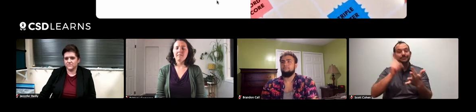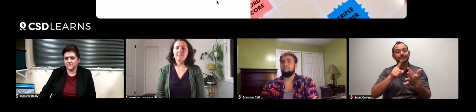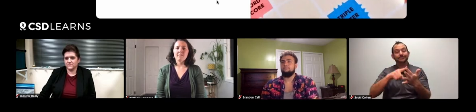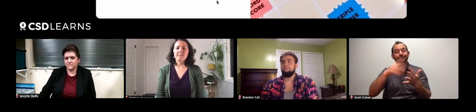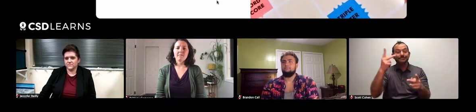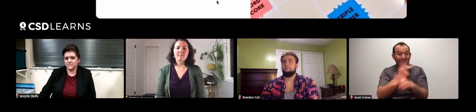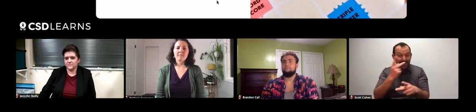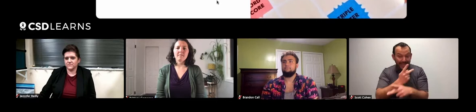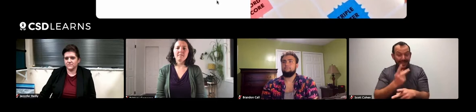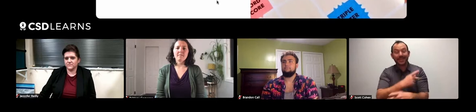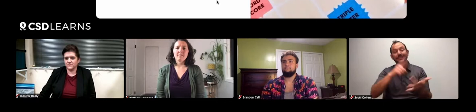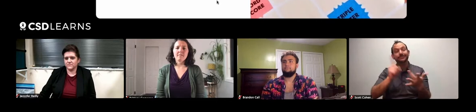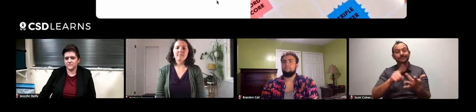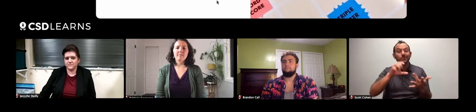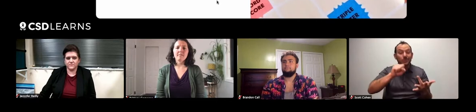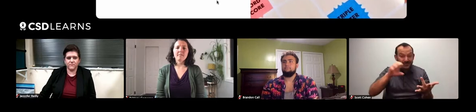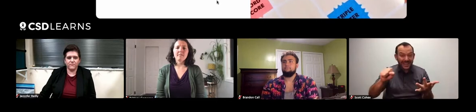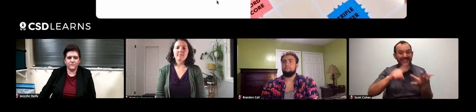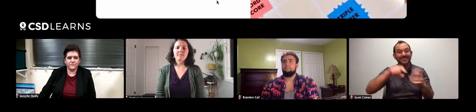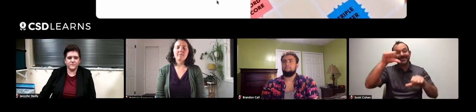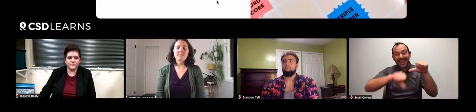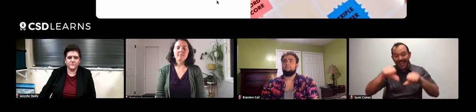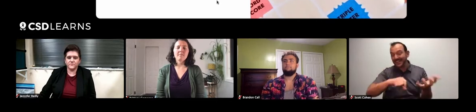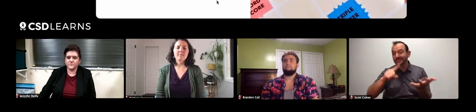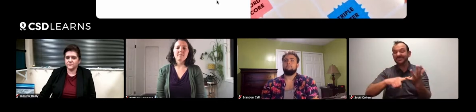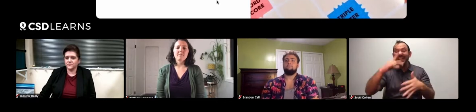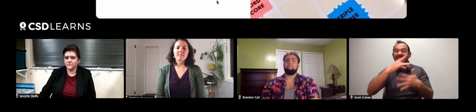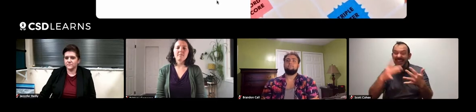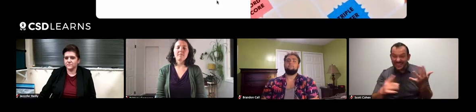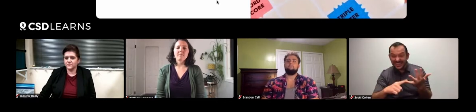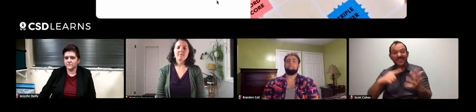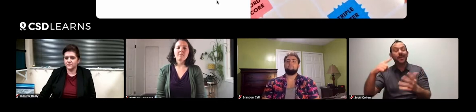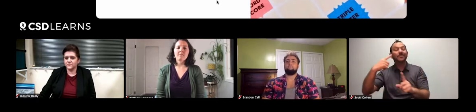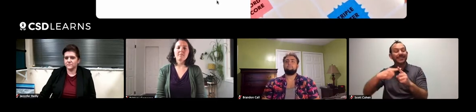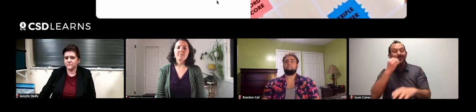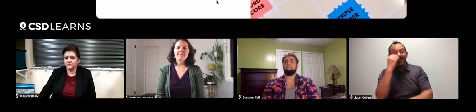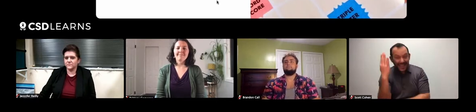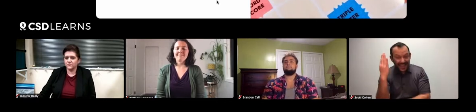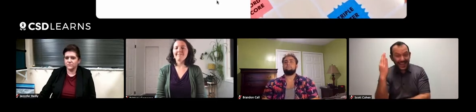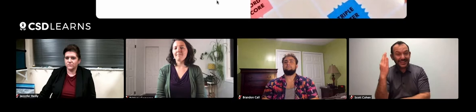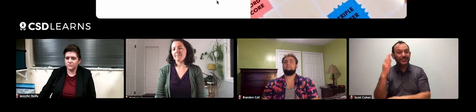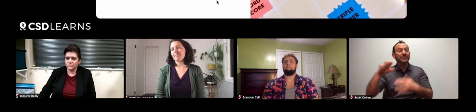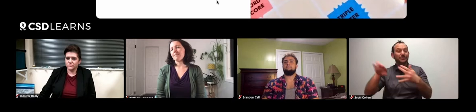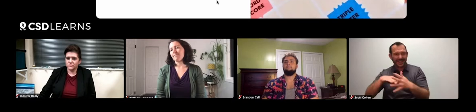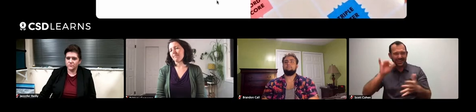math, social studies, science, electives, and then you need time for lunch and breaks.